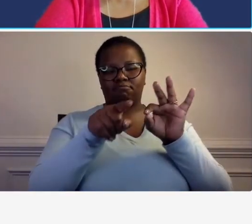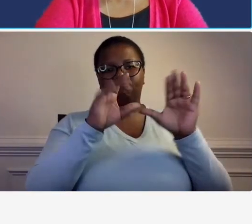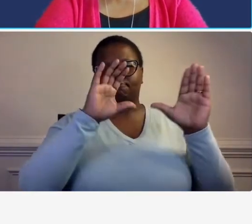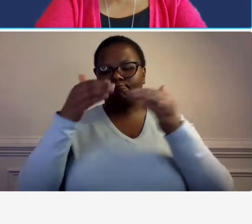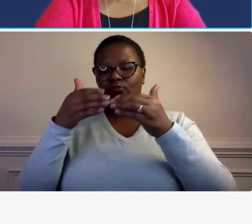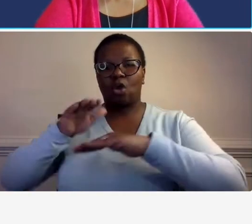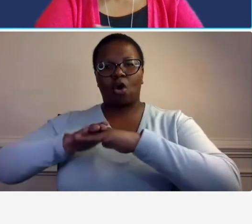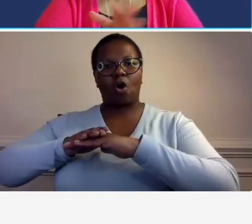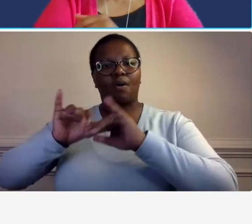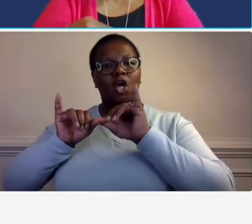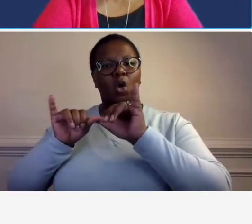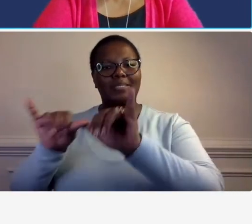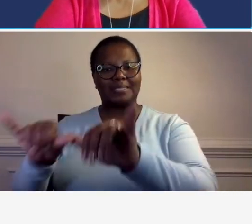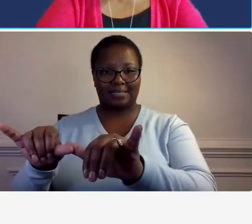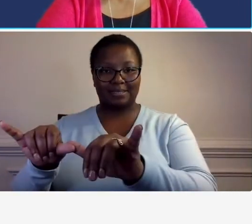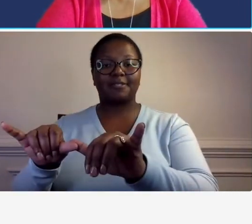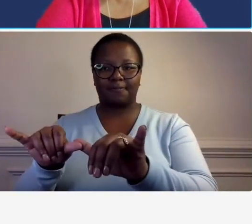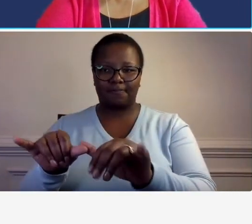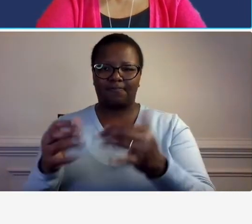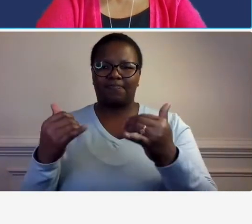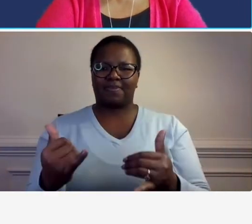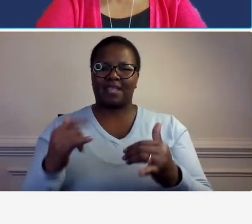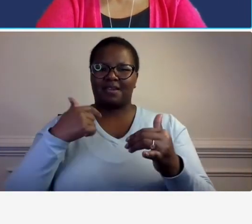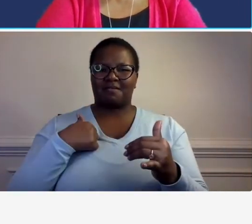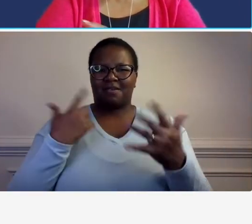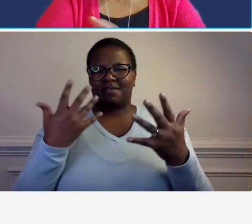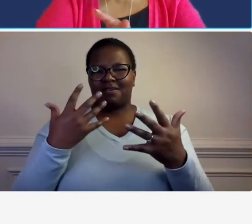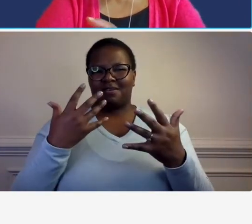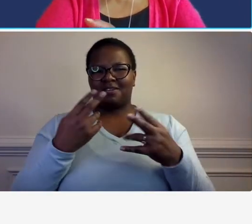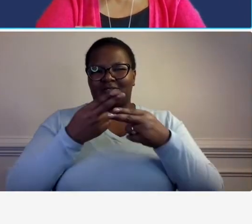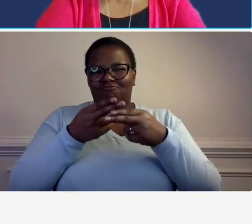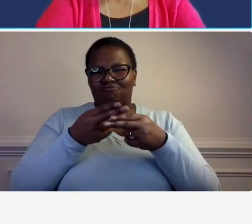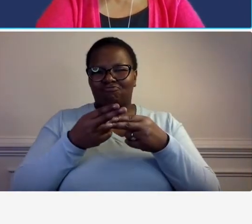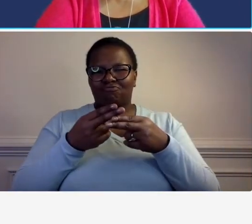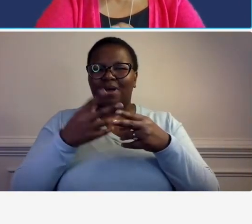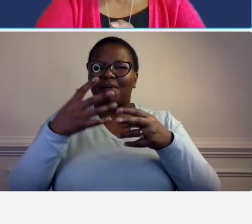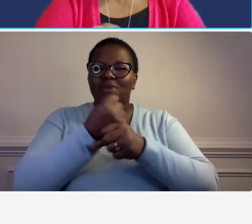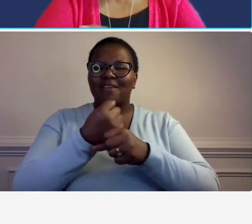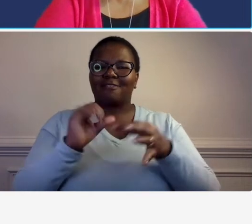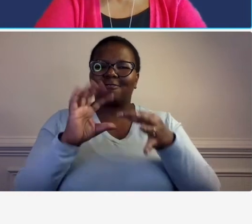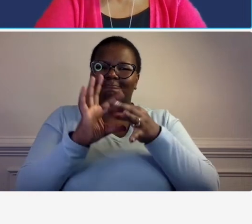so i have my little illustration on this screen it shows people and then it has the word usage